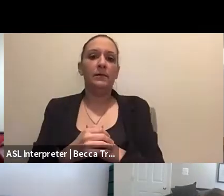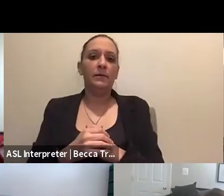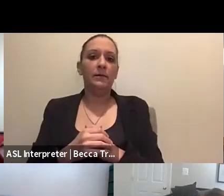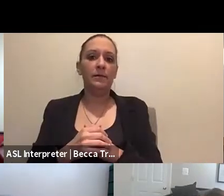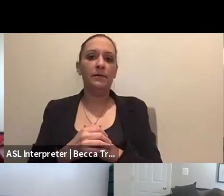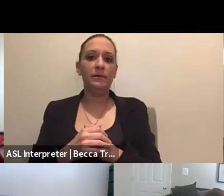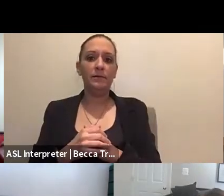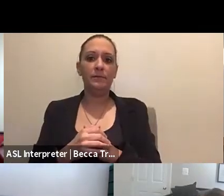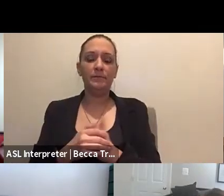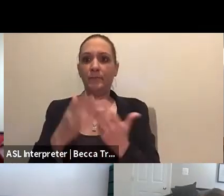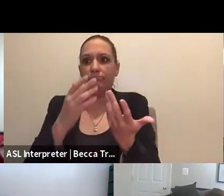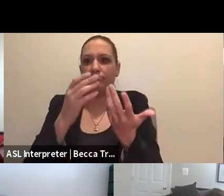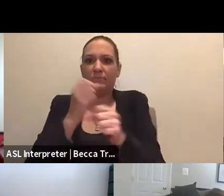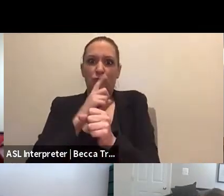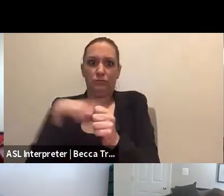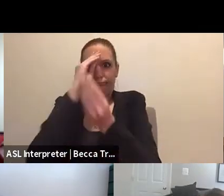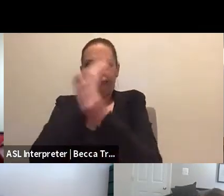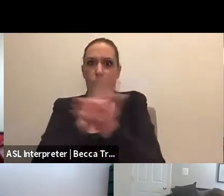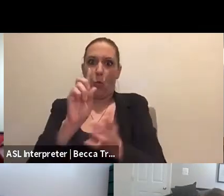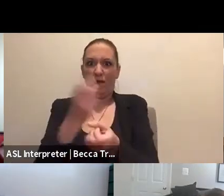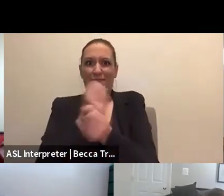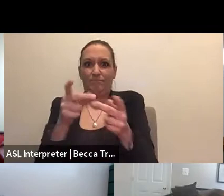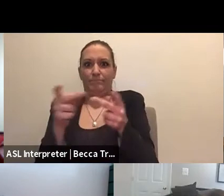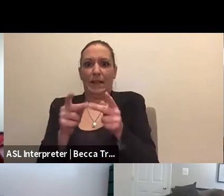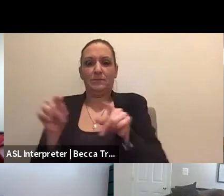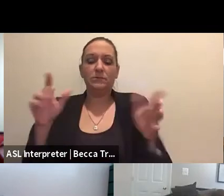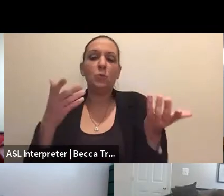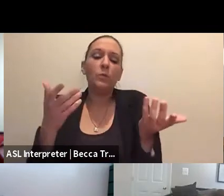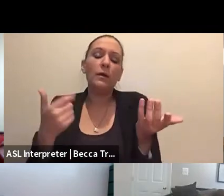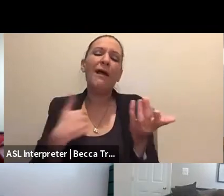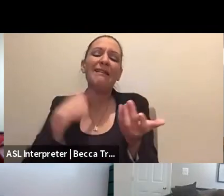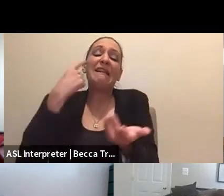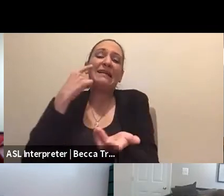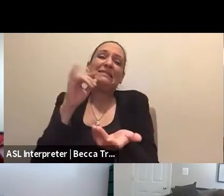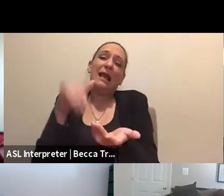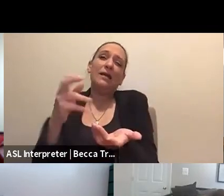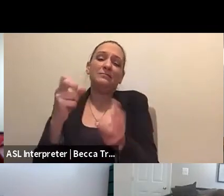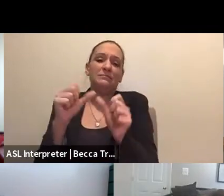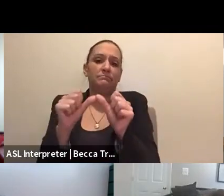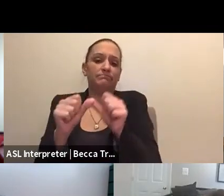and communicating where shelters were. So I think that's kind of a continuous improvement thing for us.